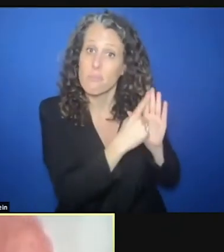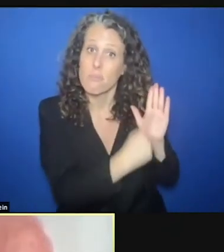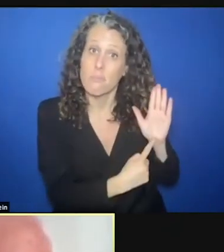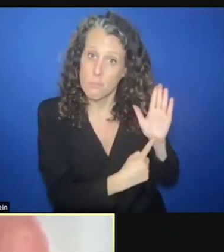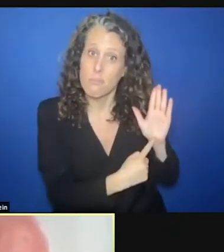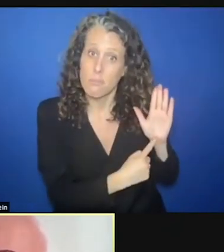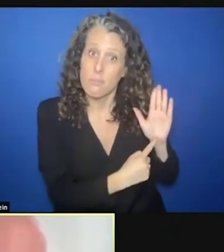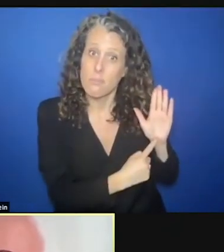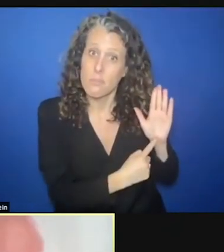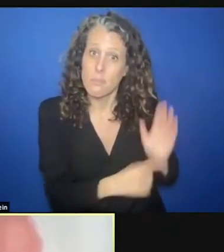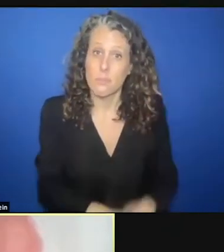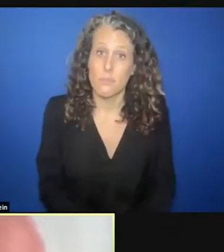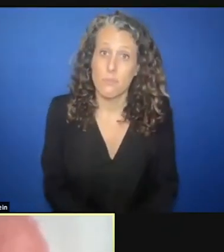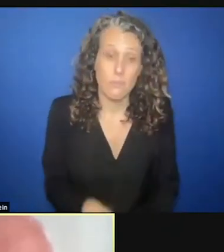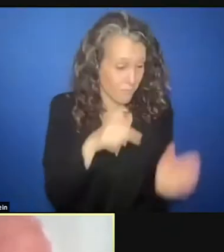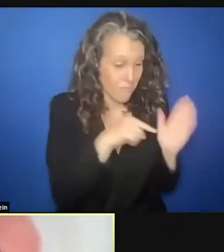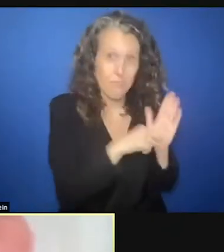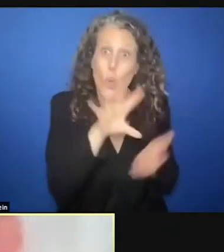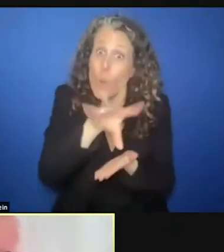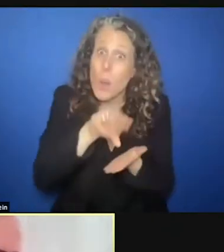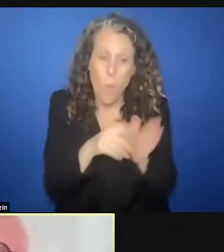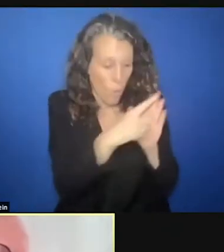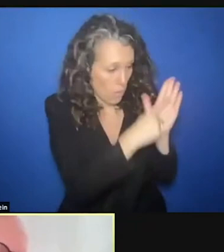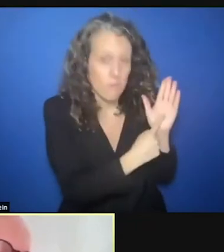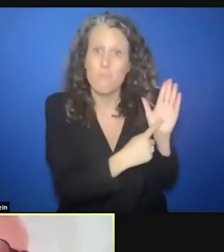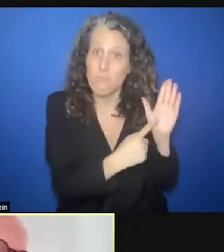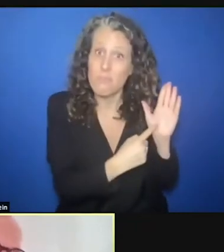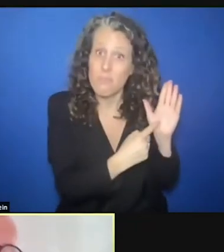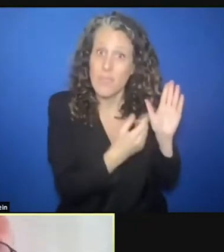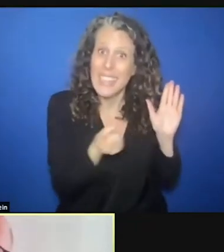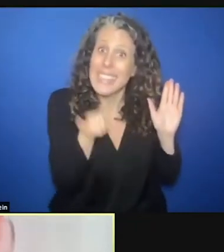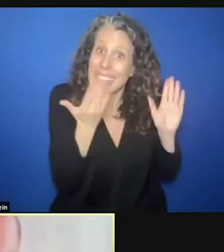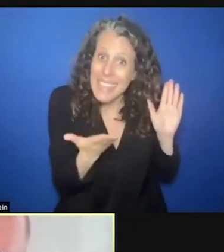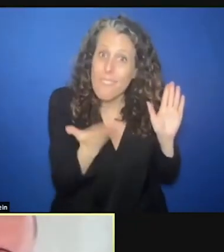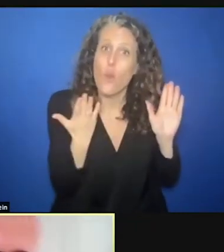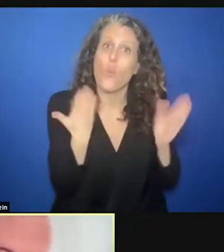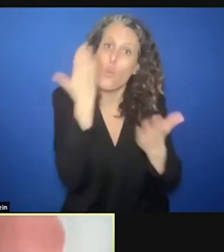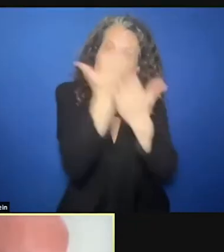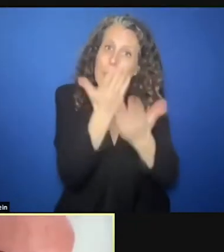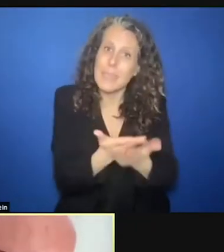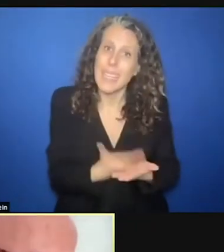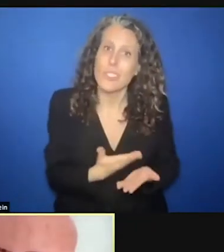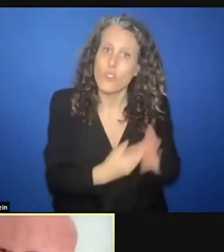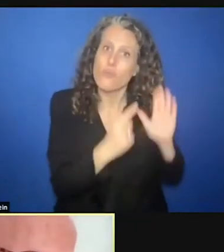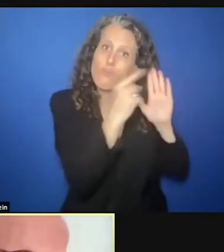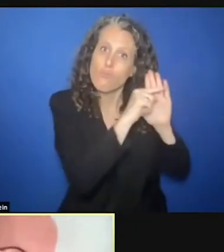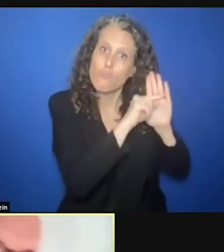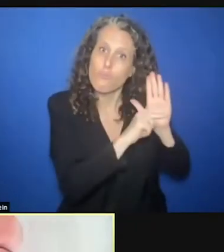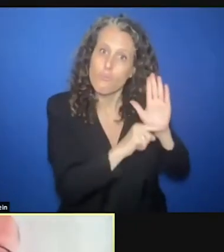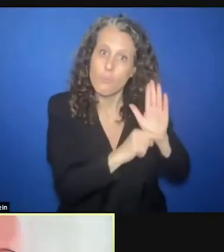lists the recommendations, and of course as the donor I go to the recommendation. The first